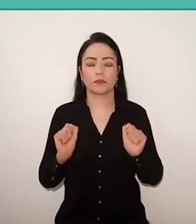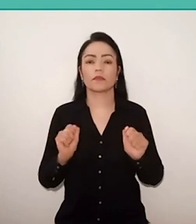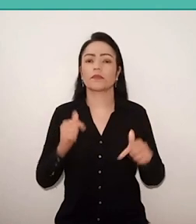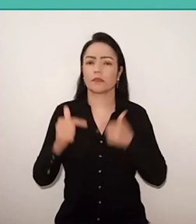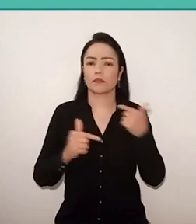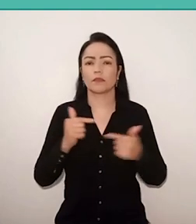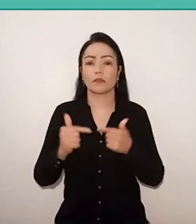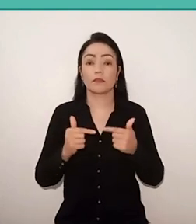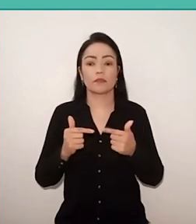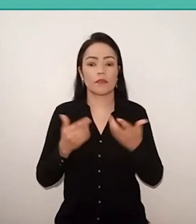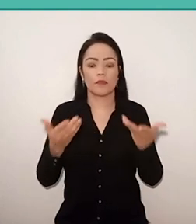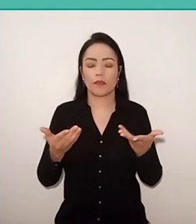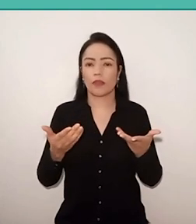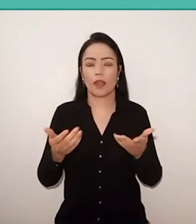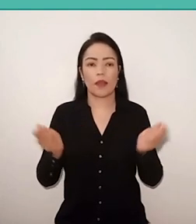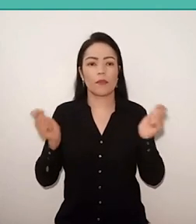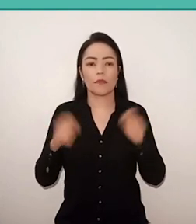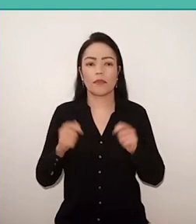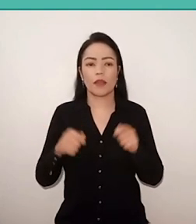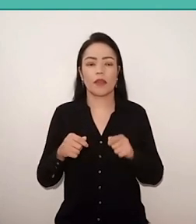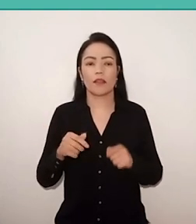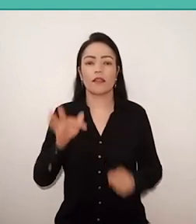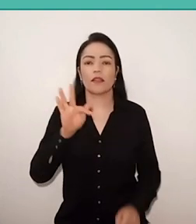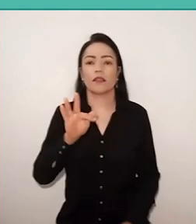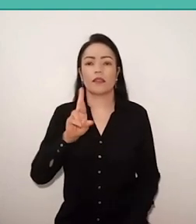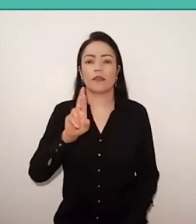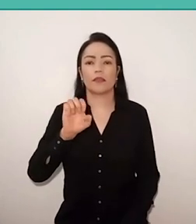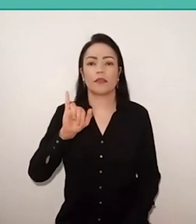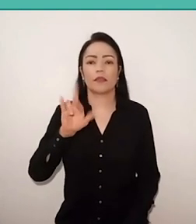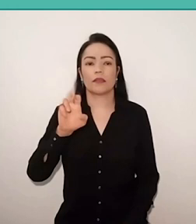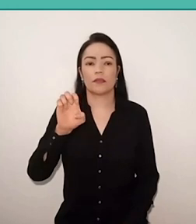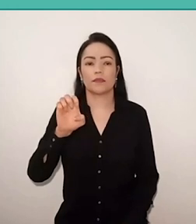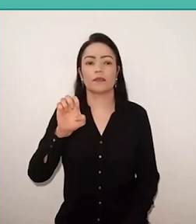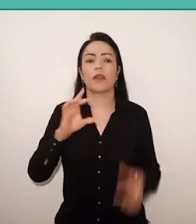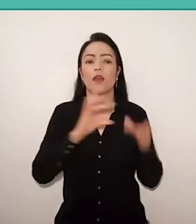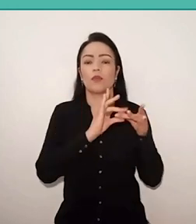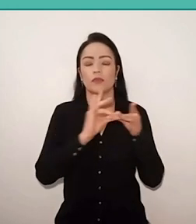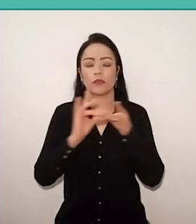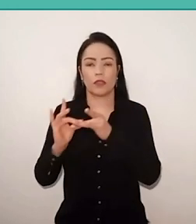have to take care of the political, ideological and intellectual context.